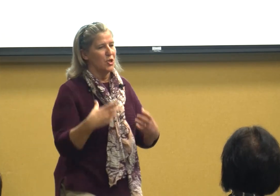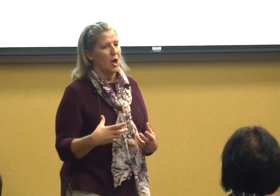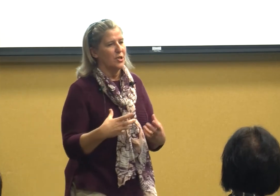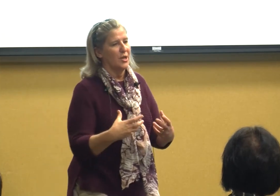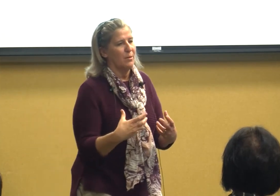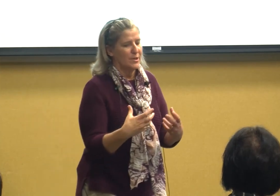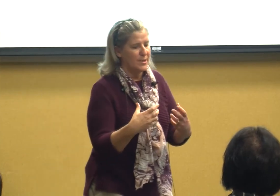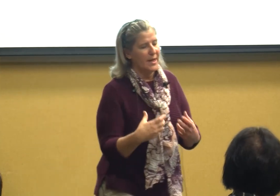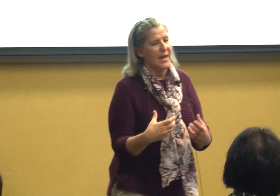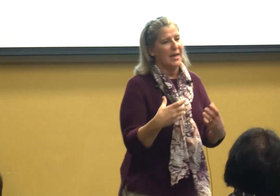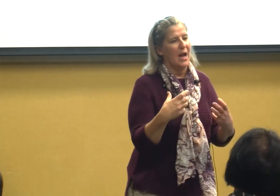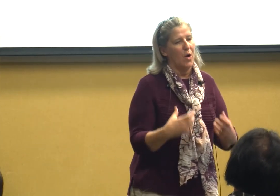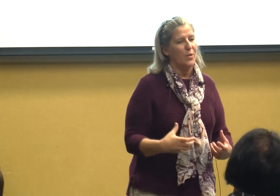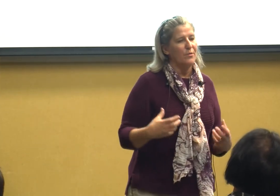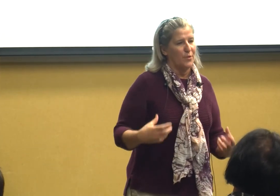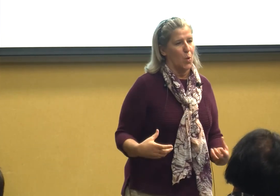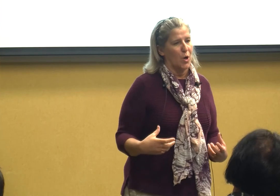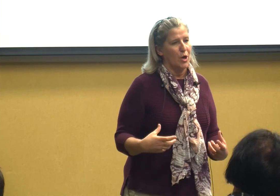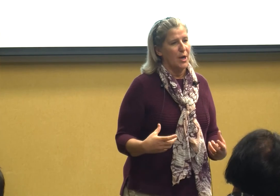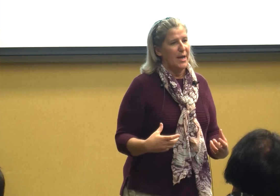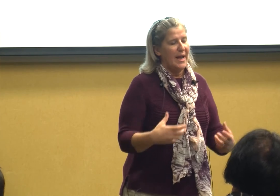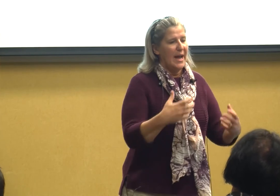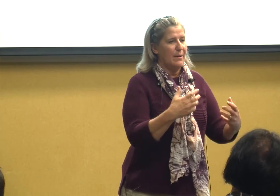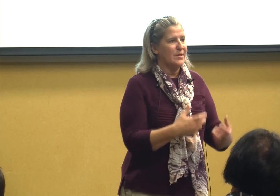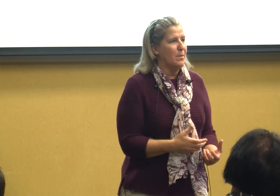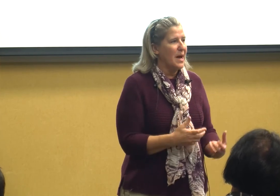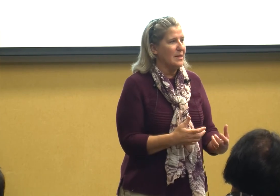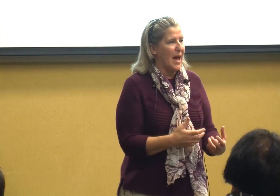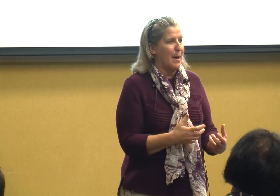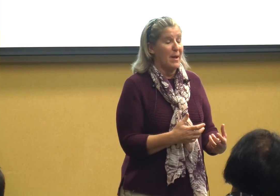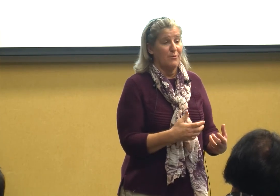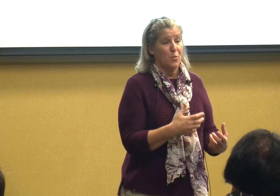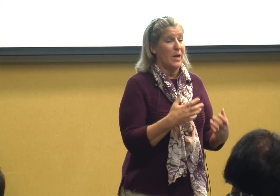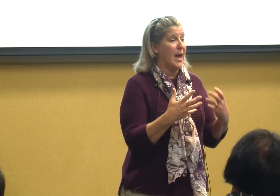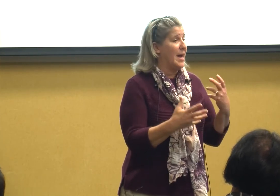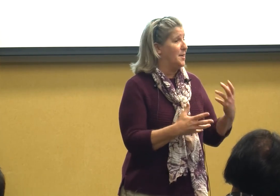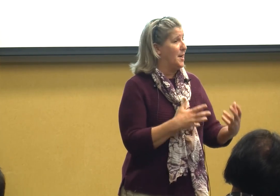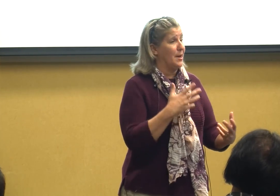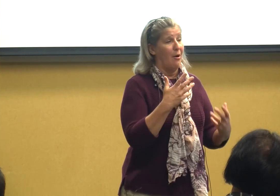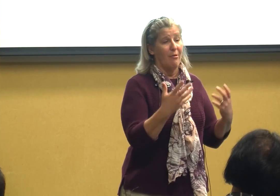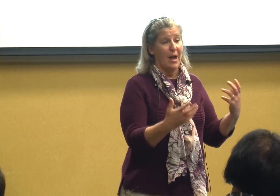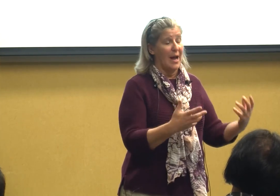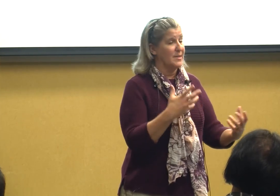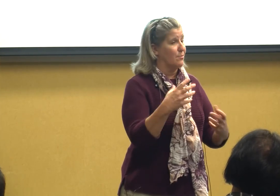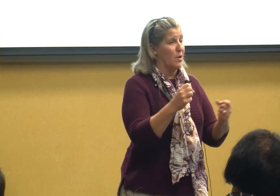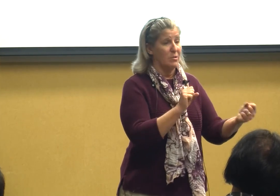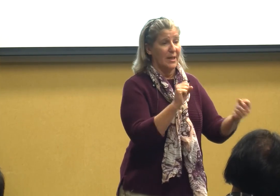Josh and I were sitting on the floor he was on my lap after we had done all kinds of rolling